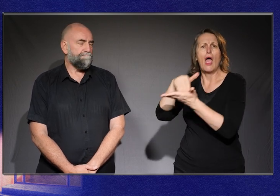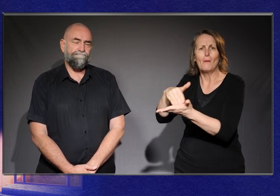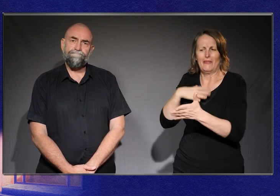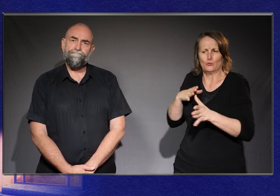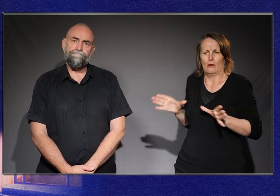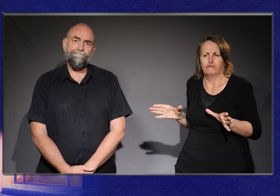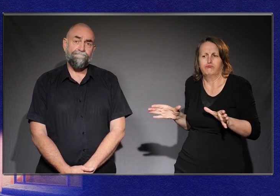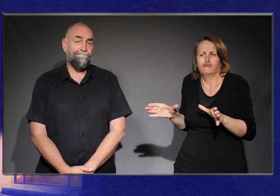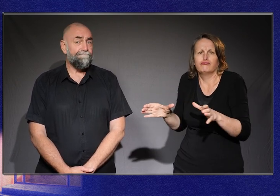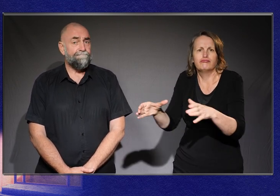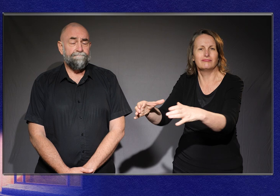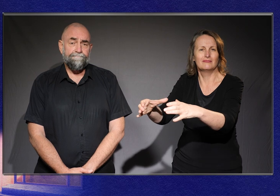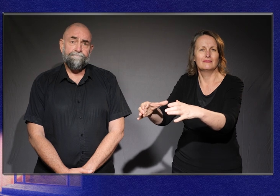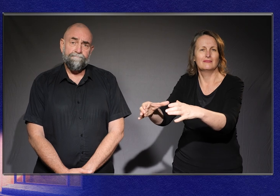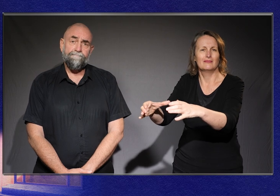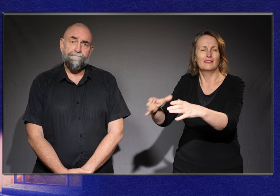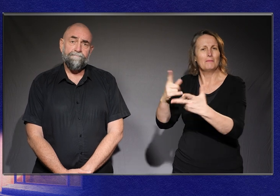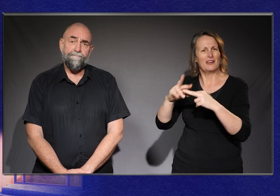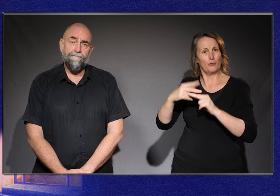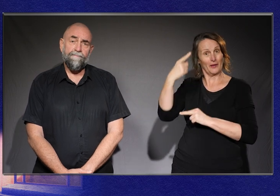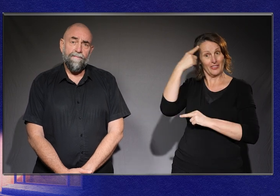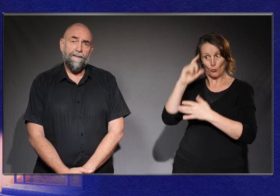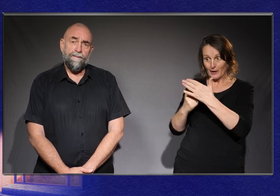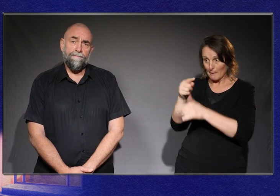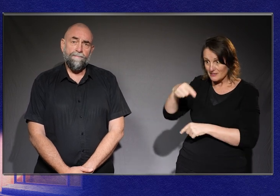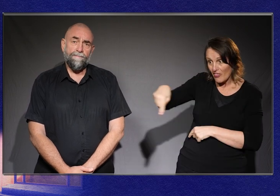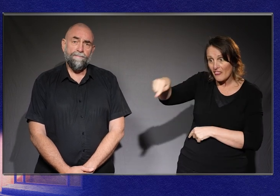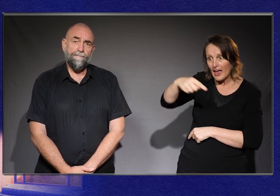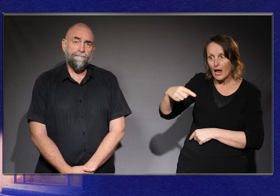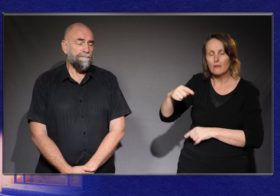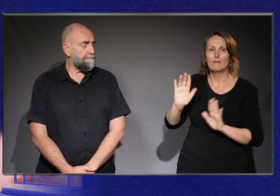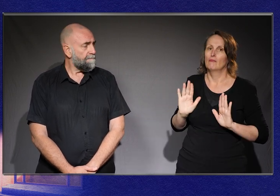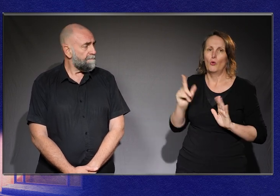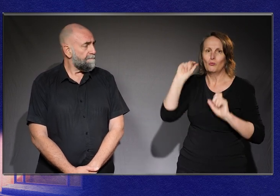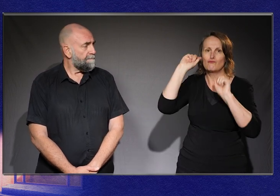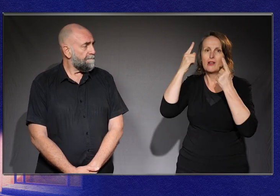those people. But the more that we listen to what comes out of those settings, the more that we realise